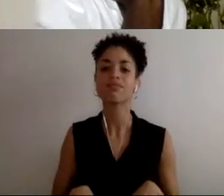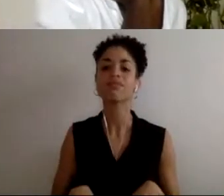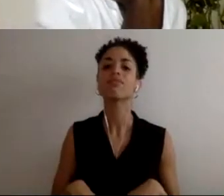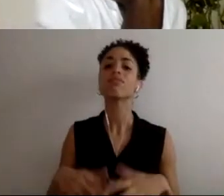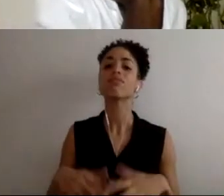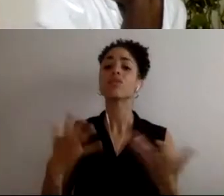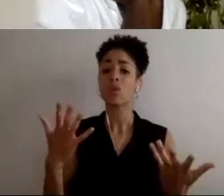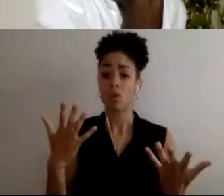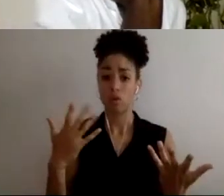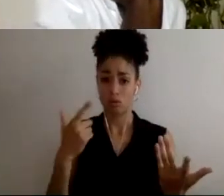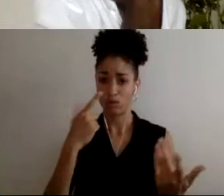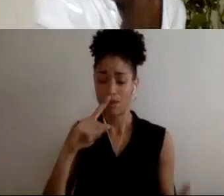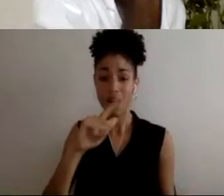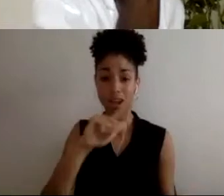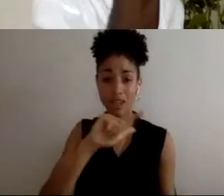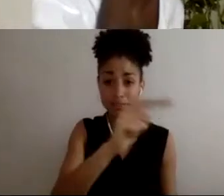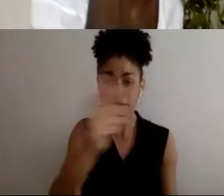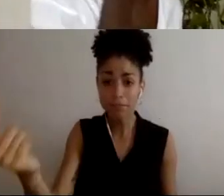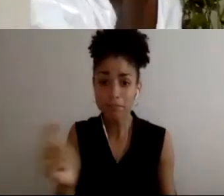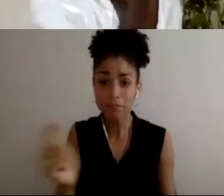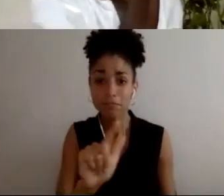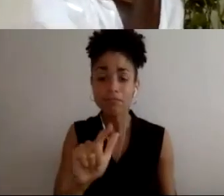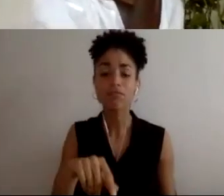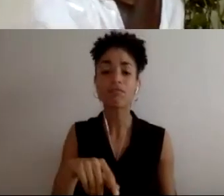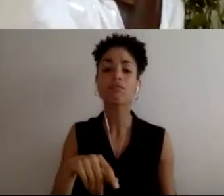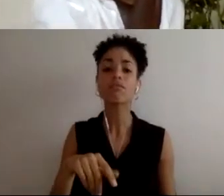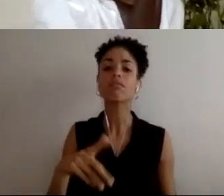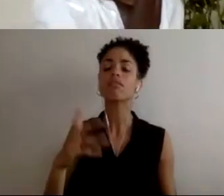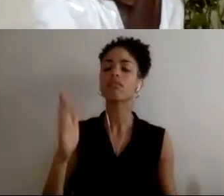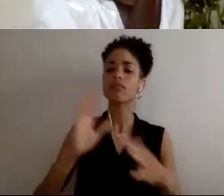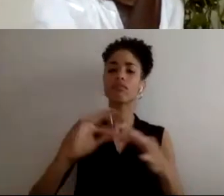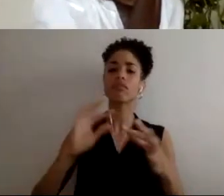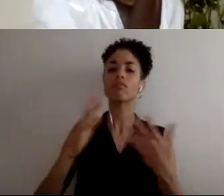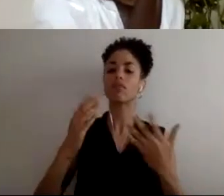just talk a bit about what we hope to see next.